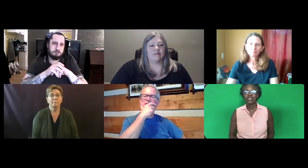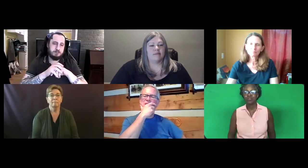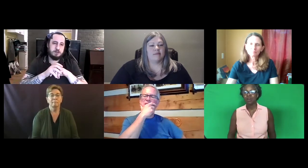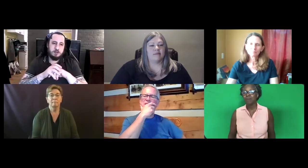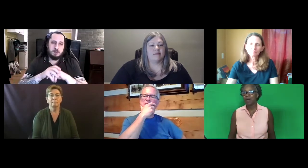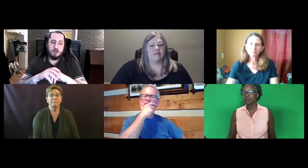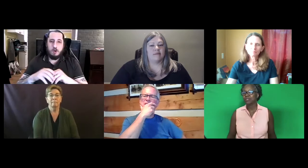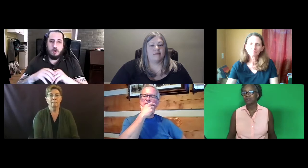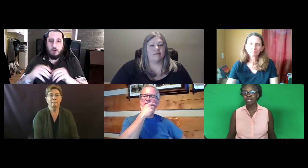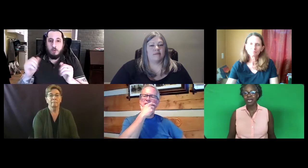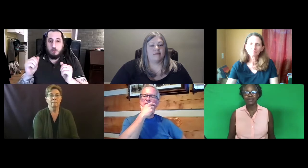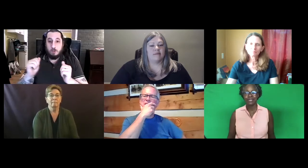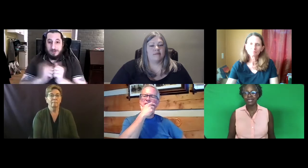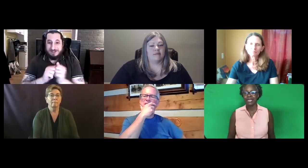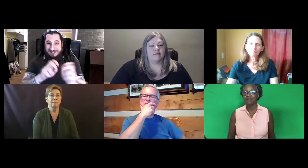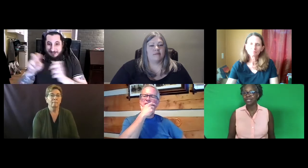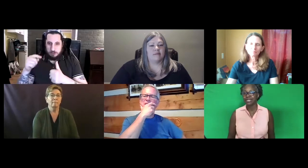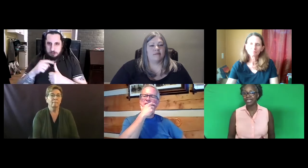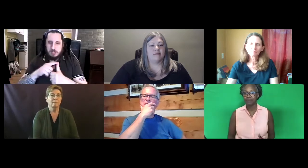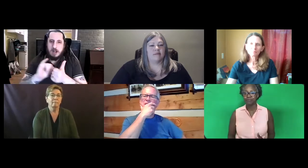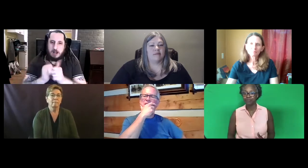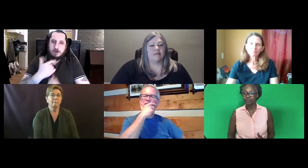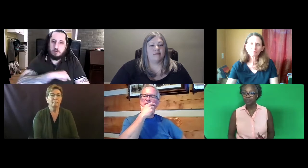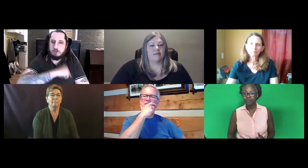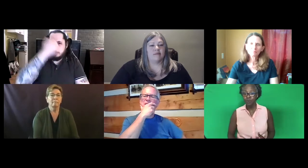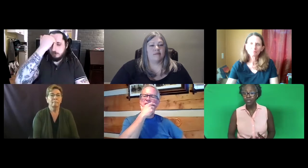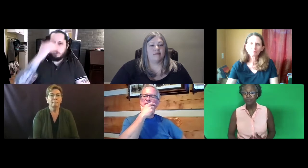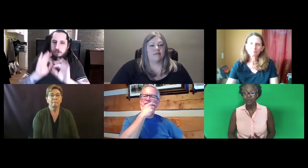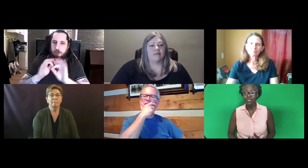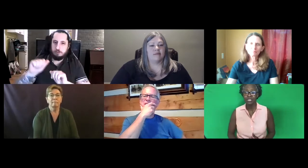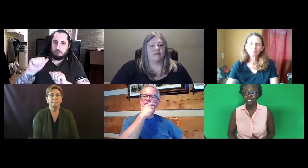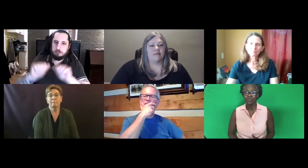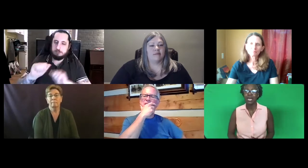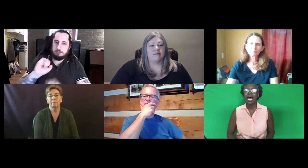Let's talk about reliability and validity with the various issues.